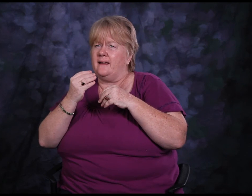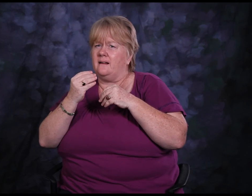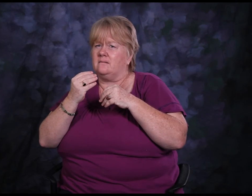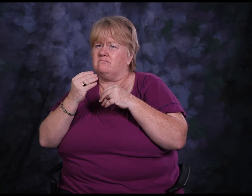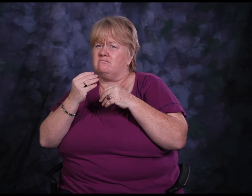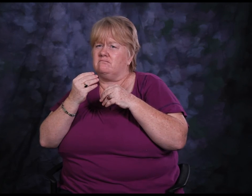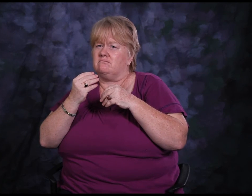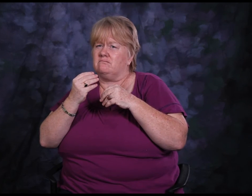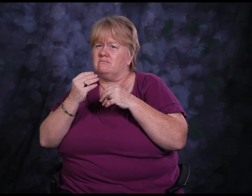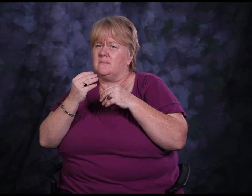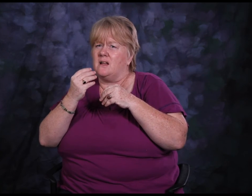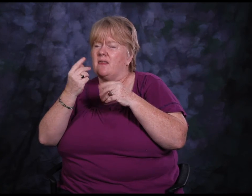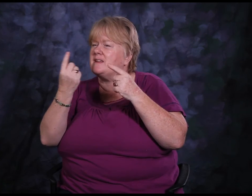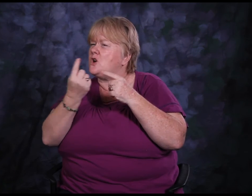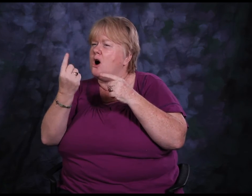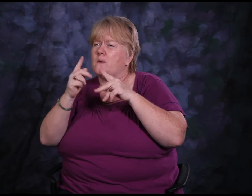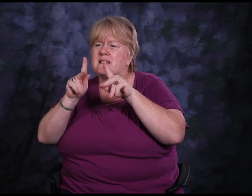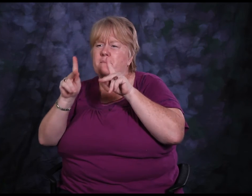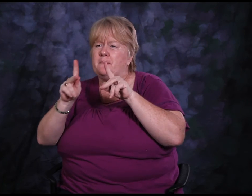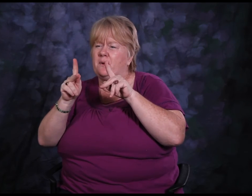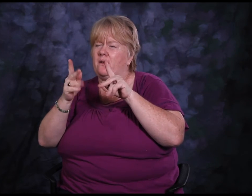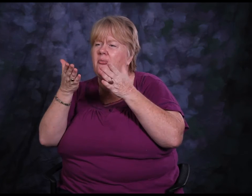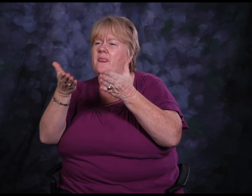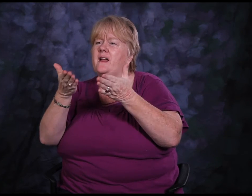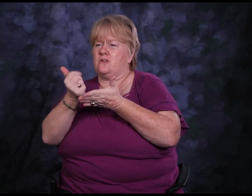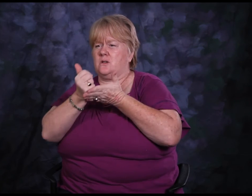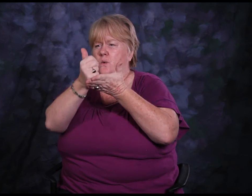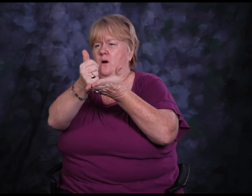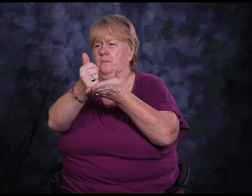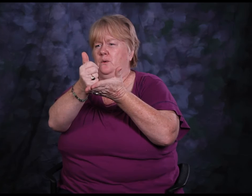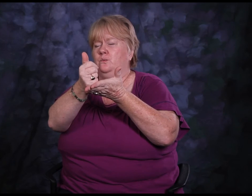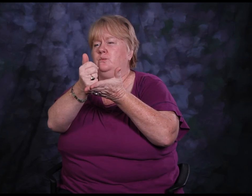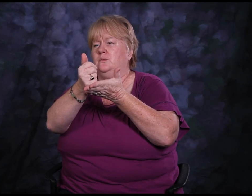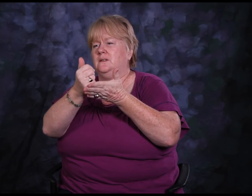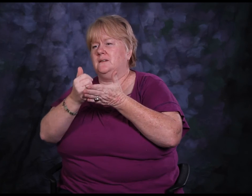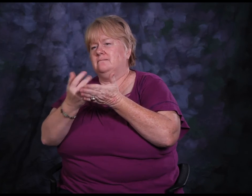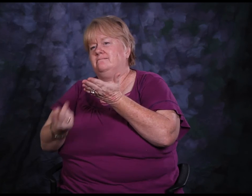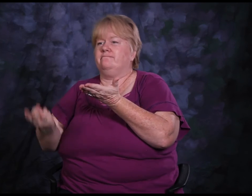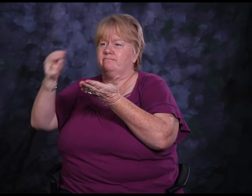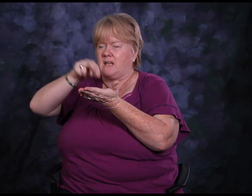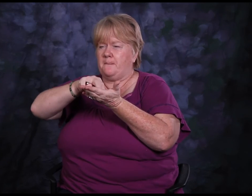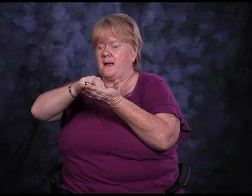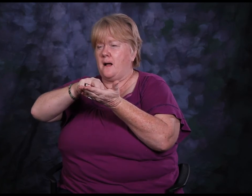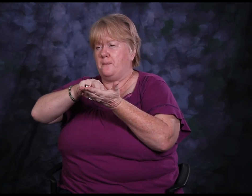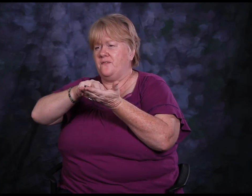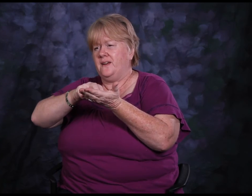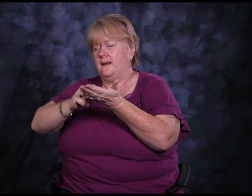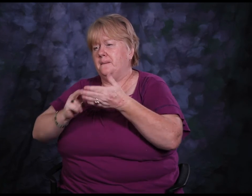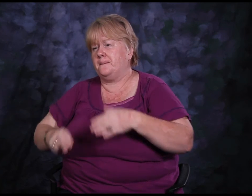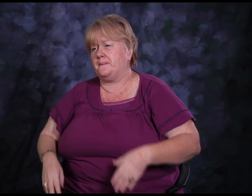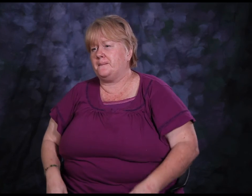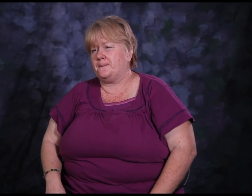There's always someone there to help you get support and get you back on your feet again.